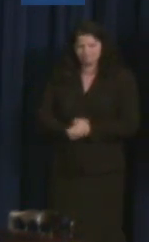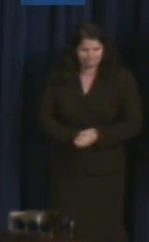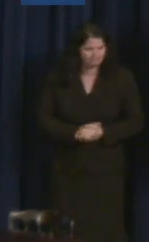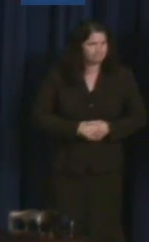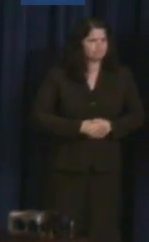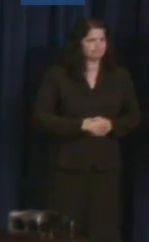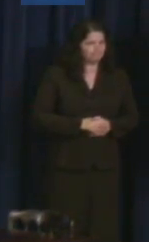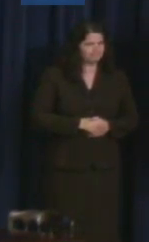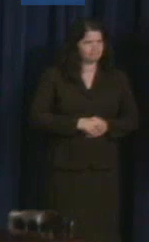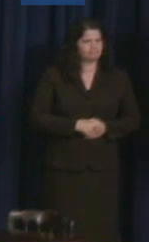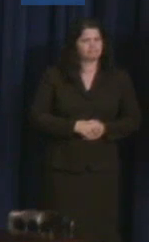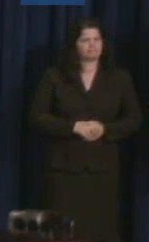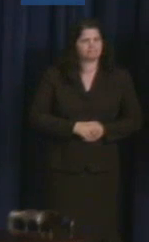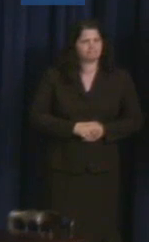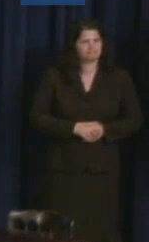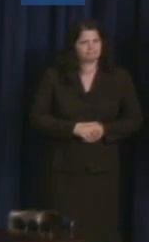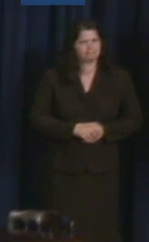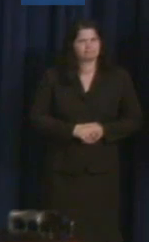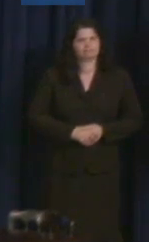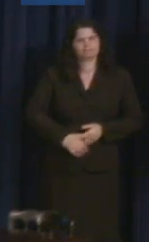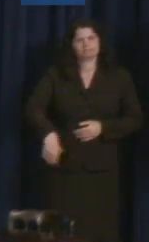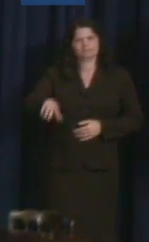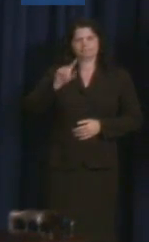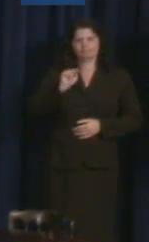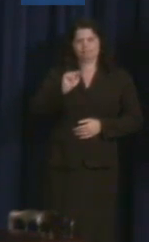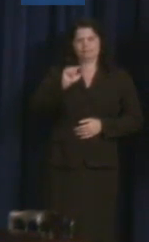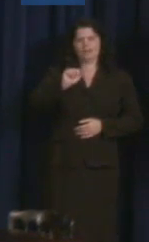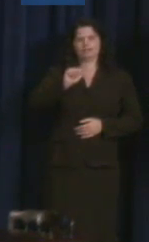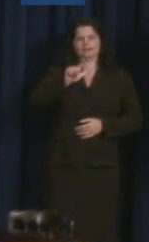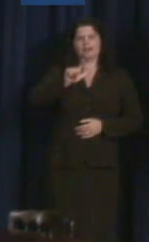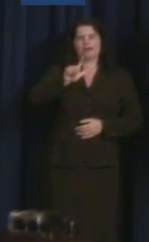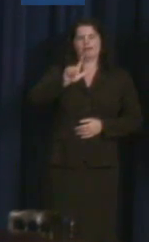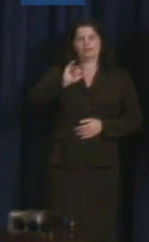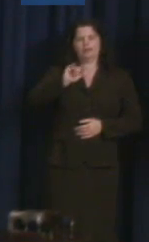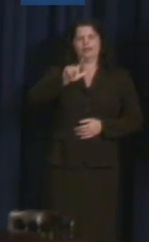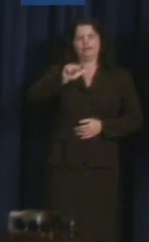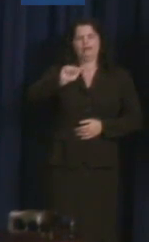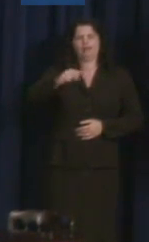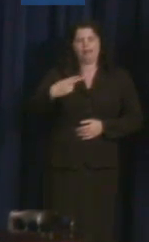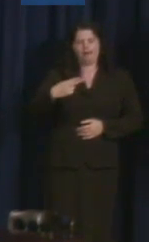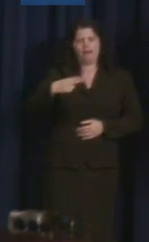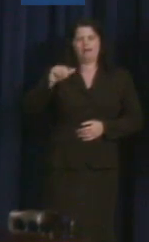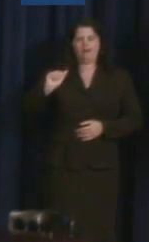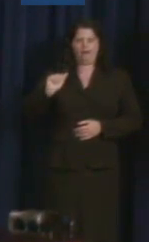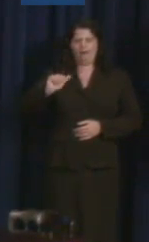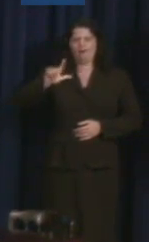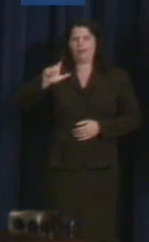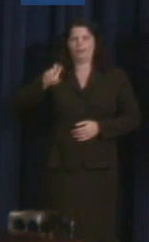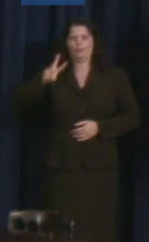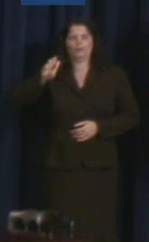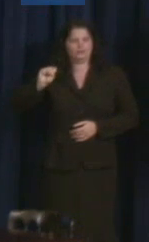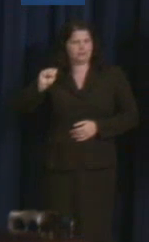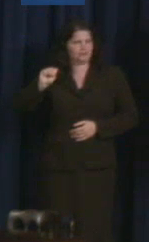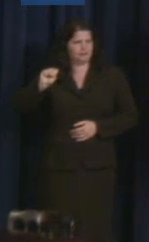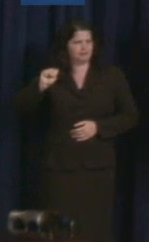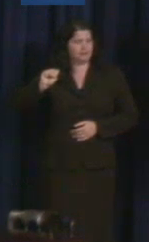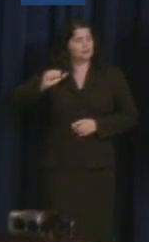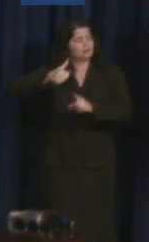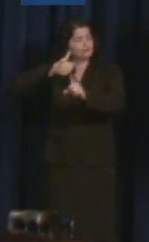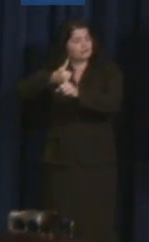Next we have Talila A. Lewis. Talila is an activist and an attorney whose research is